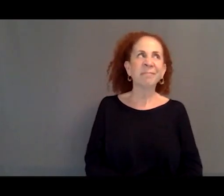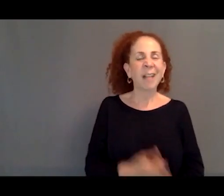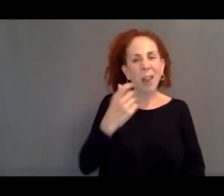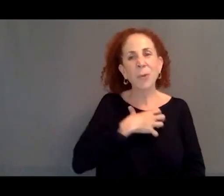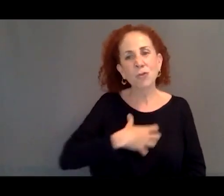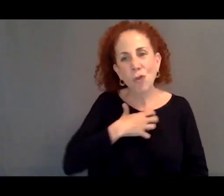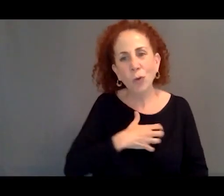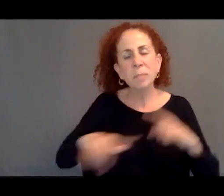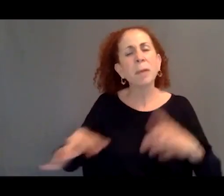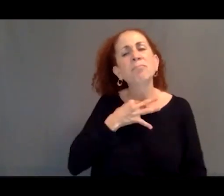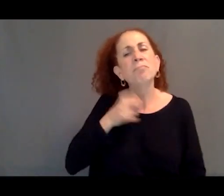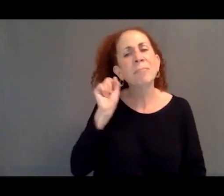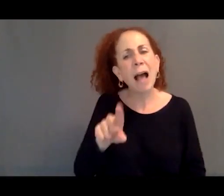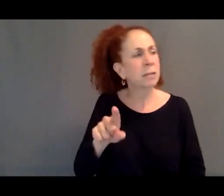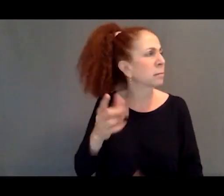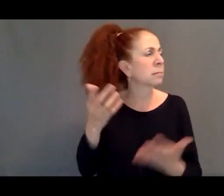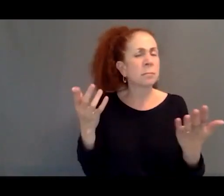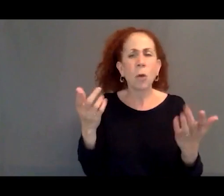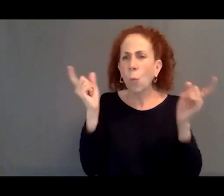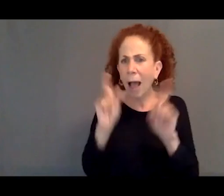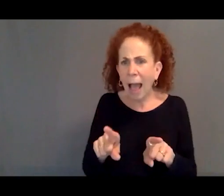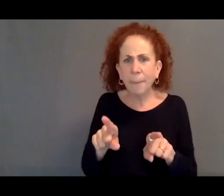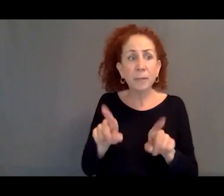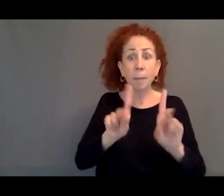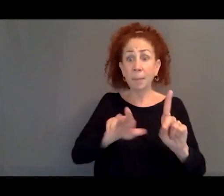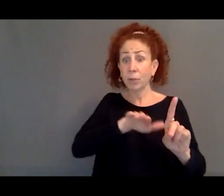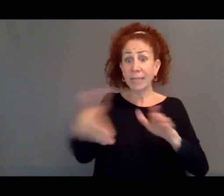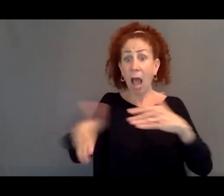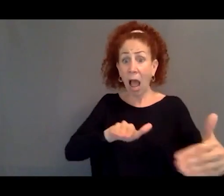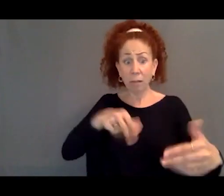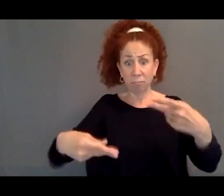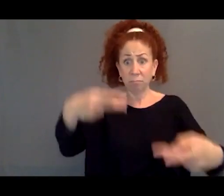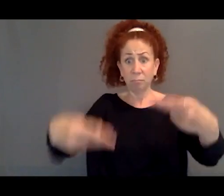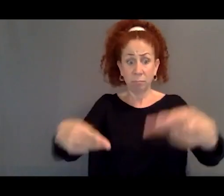I wanted to know about what happens to the bodies and like who takes care of that.